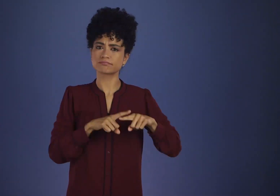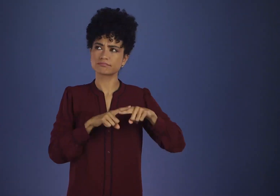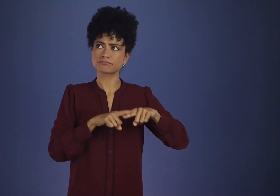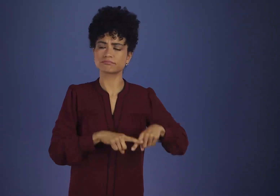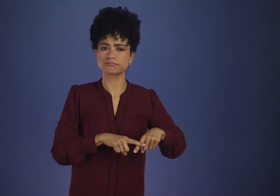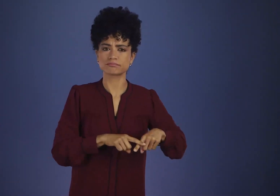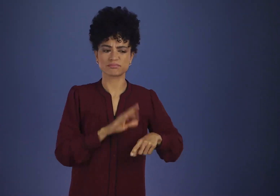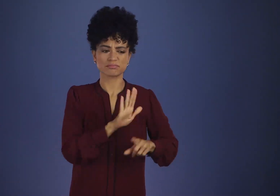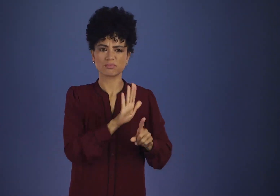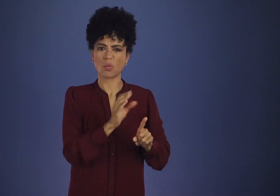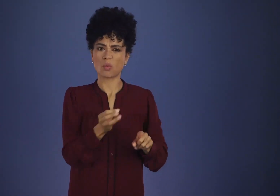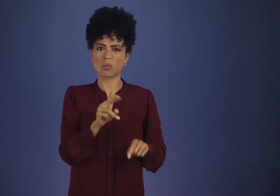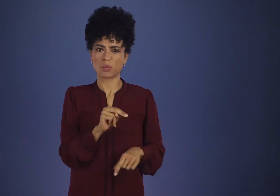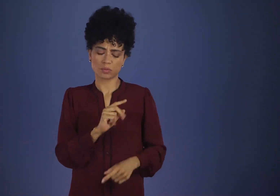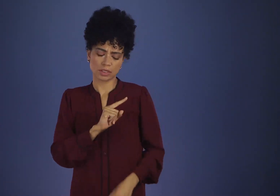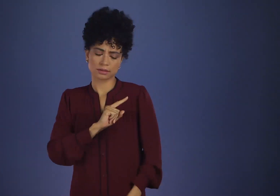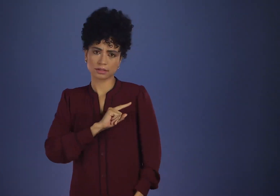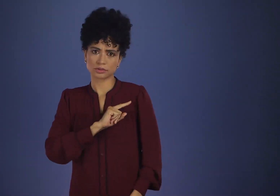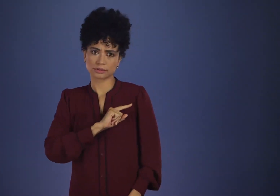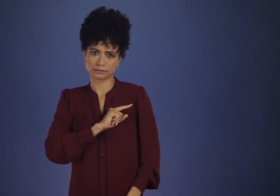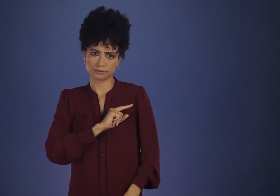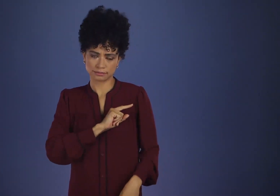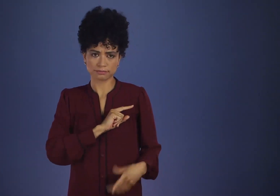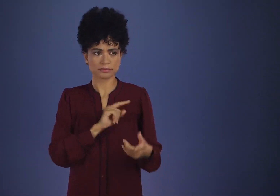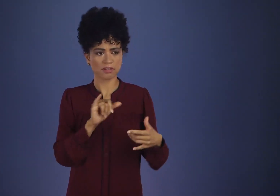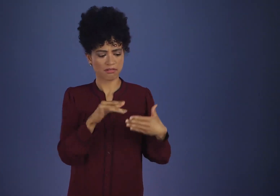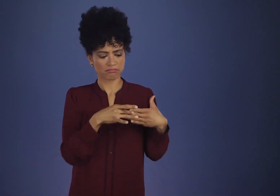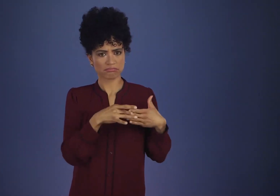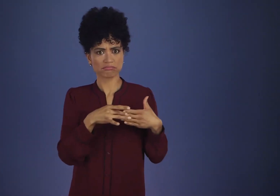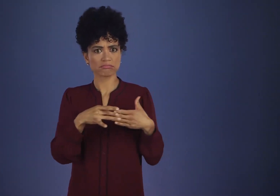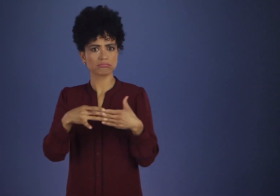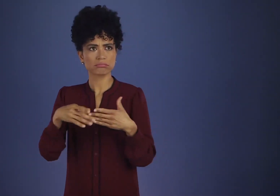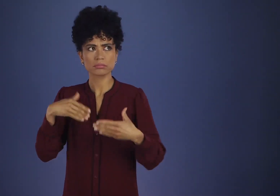strictly reliant on its own conscience as a guide to action.